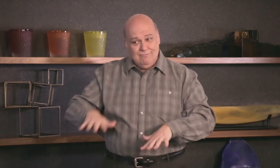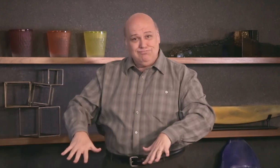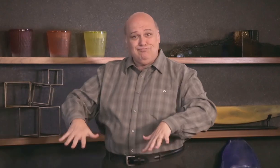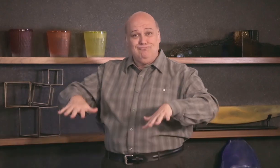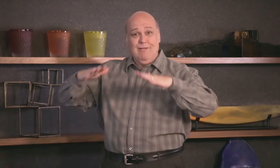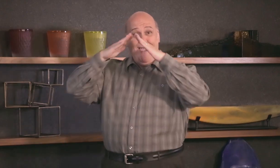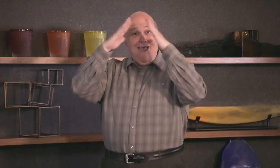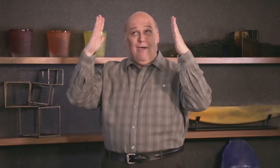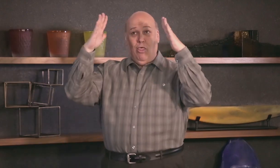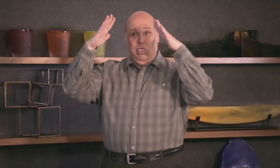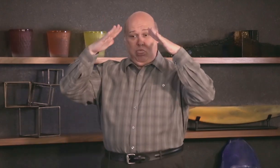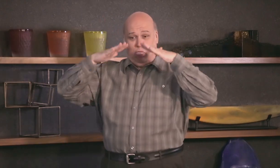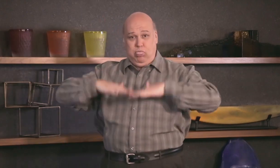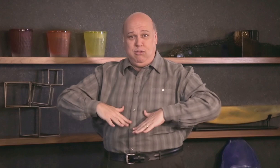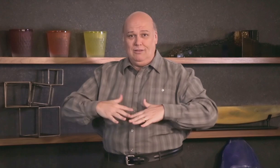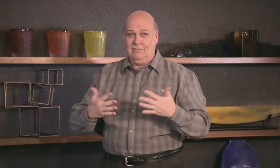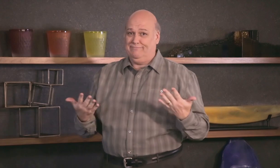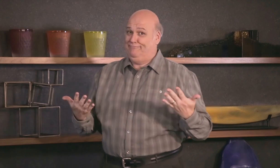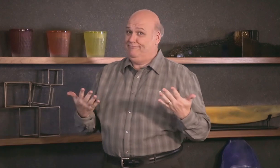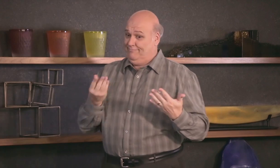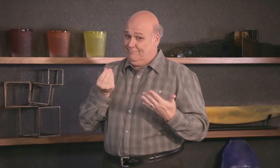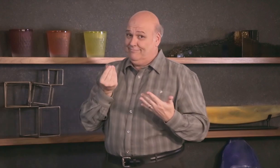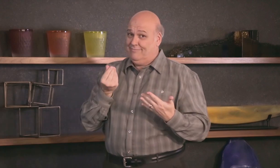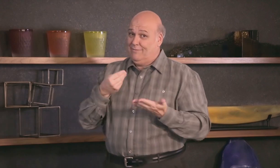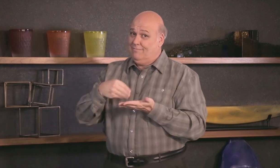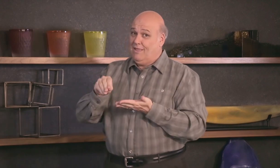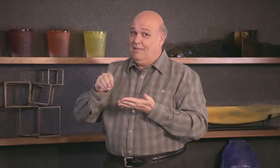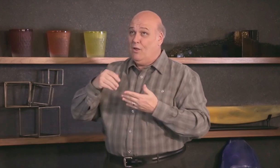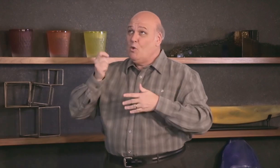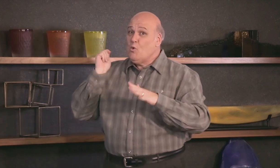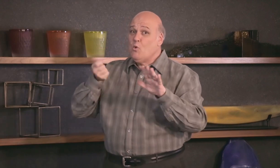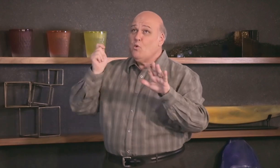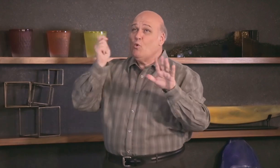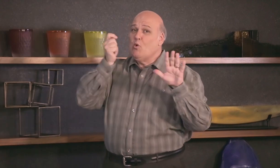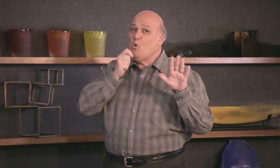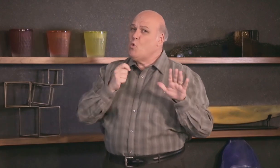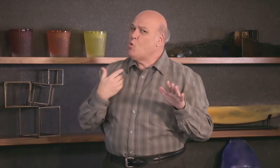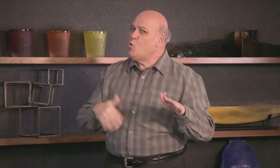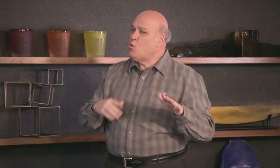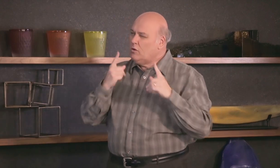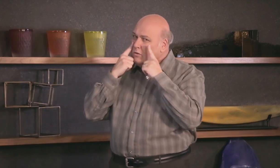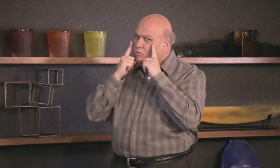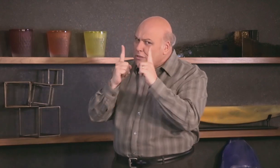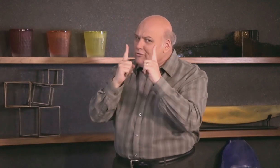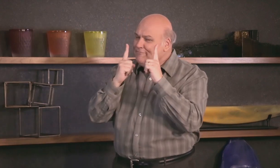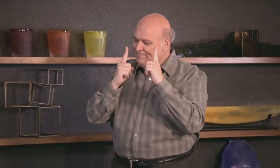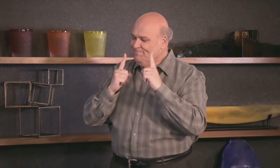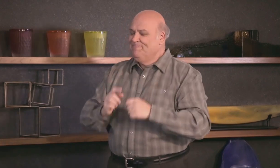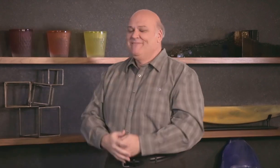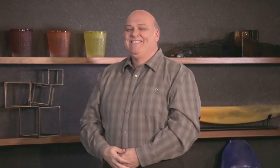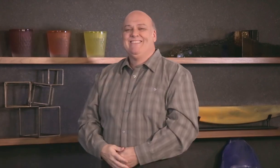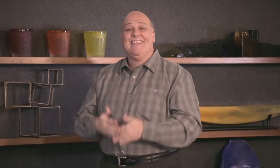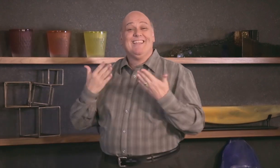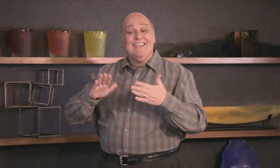then forget about it! It could flood and the house would come down and become expensive to fix it! Remember always!